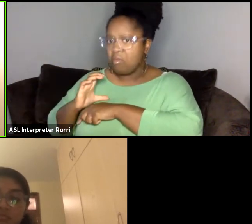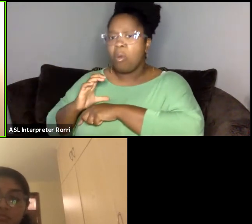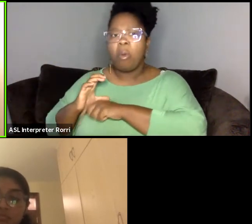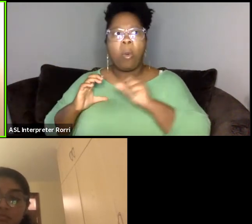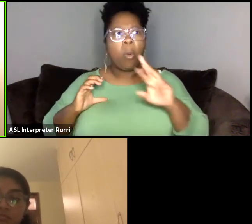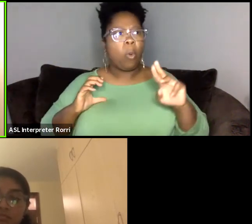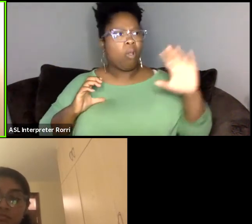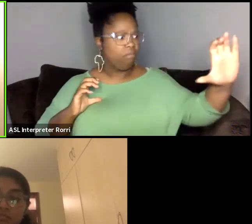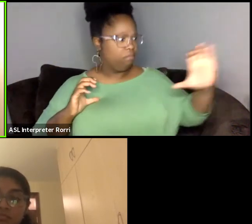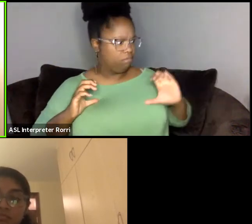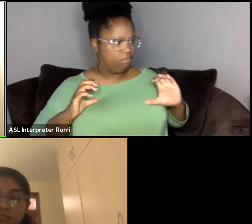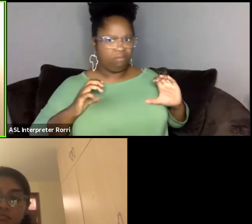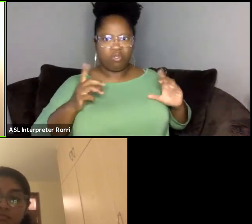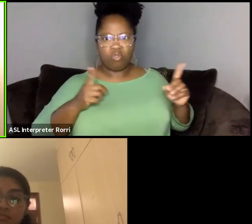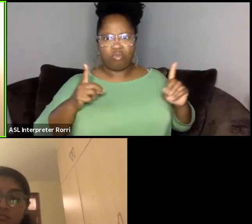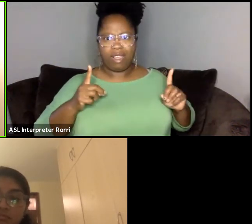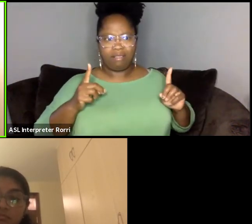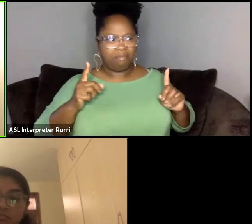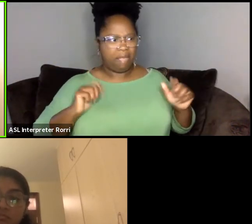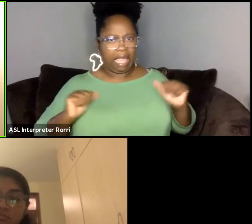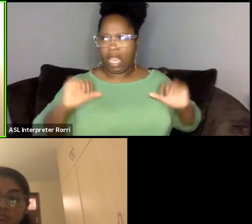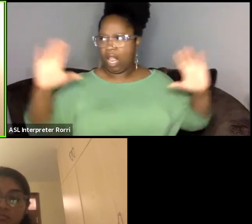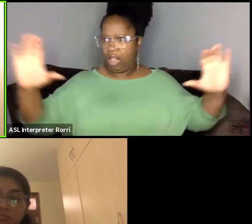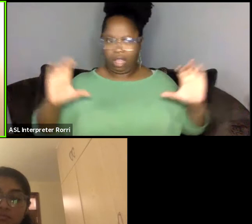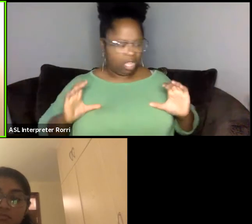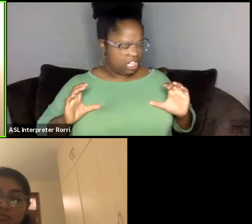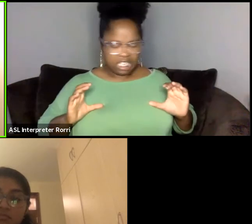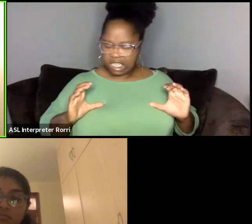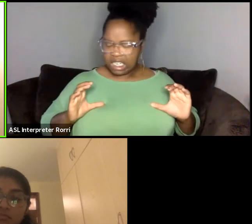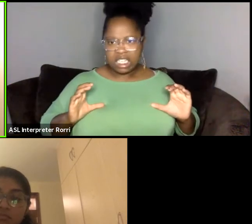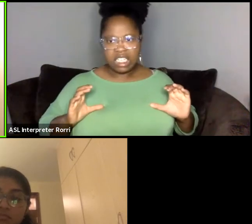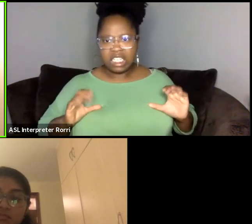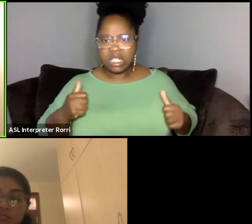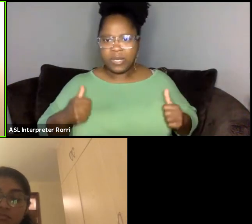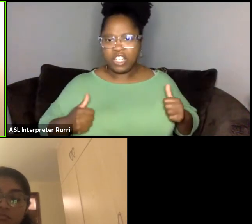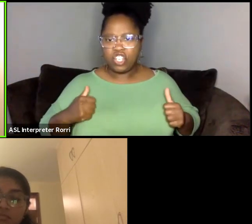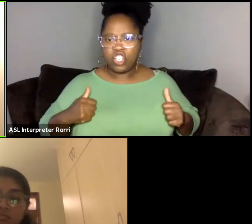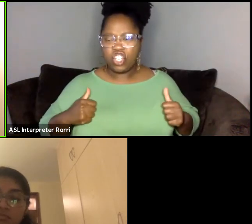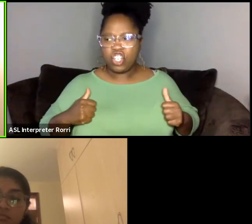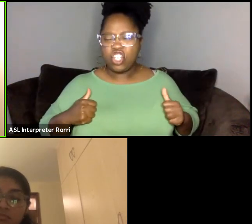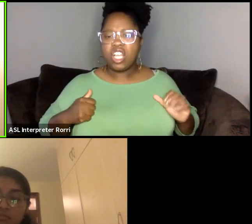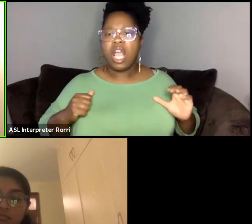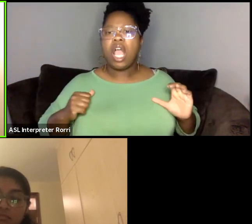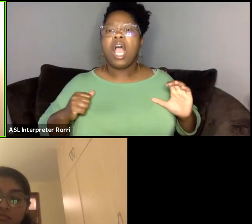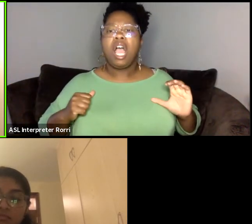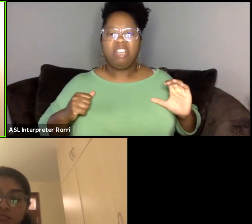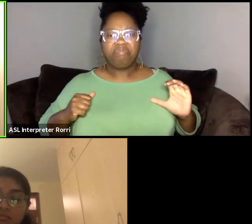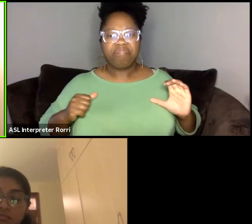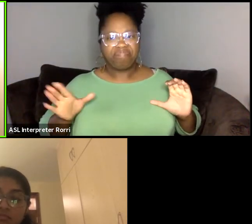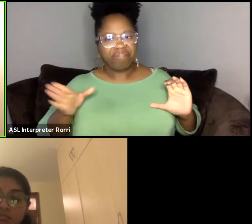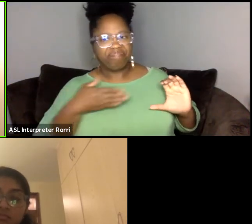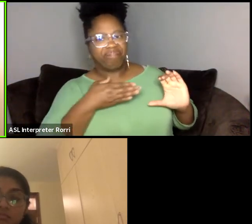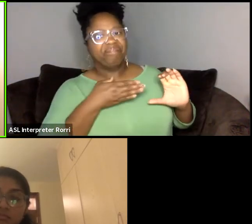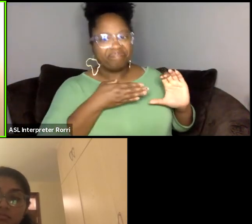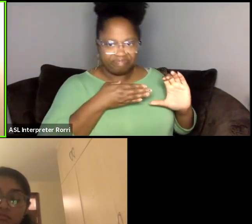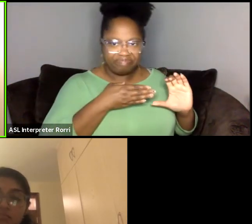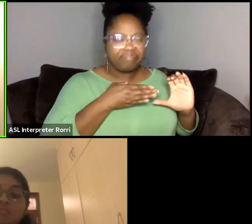And I think that was, in making that decision, that sort of sent me on a very particular path as an artist